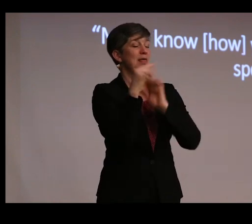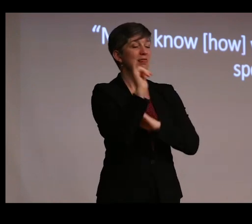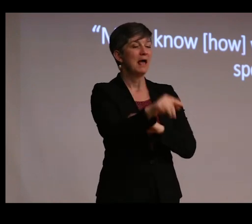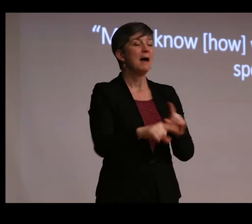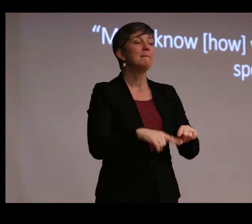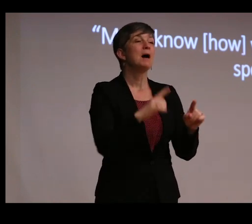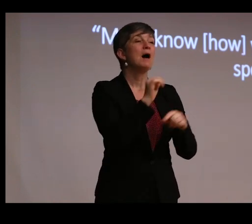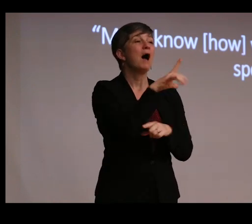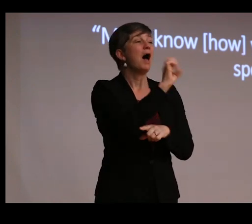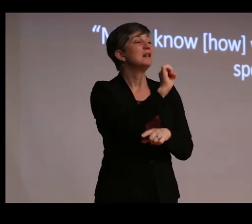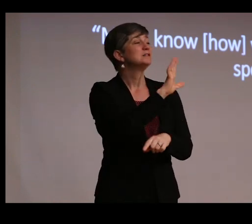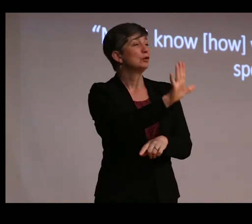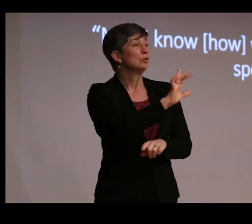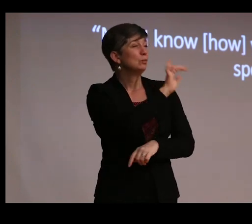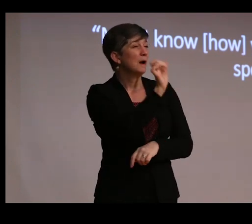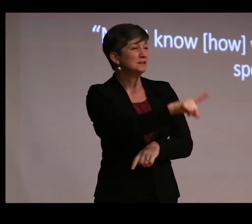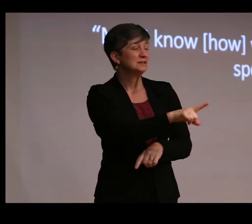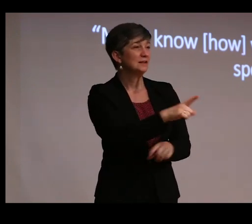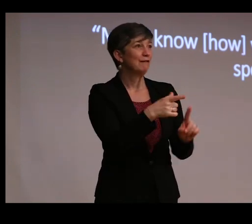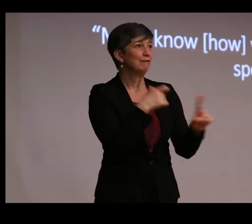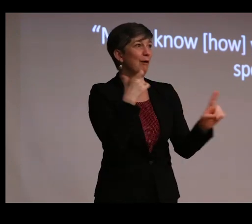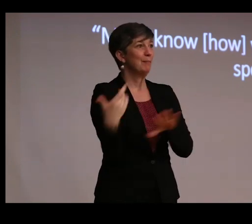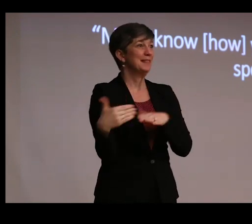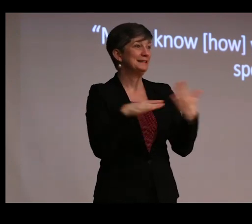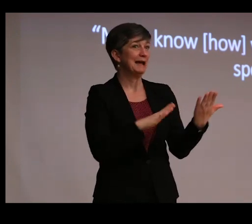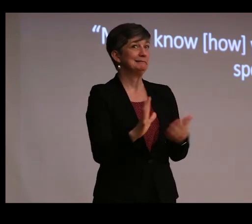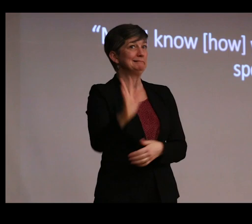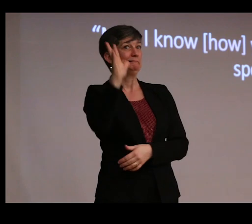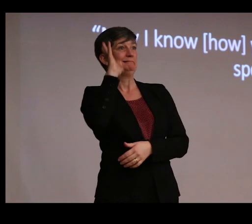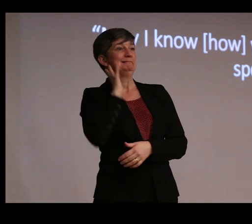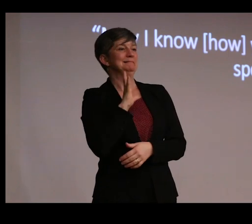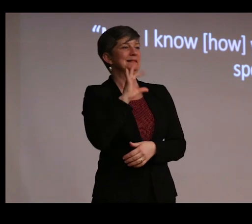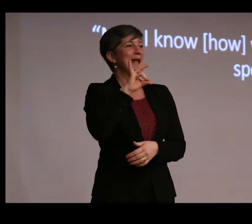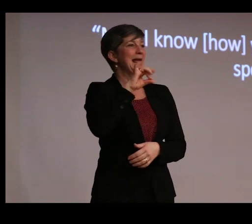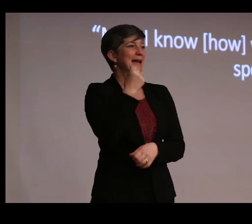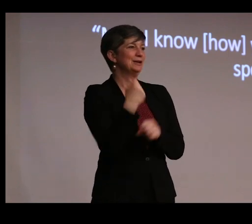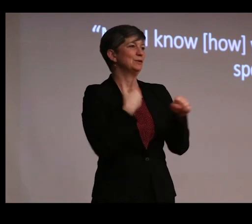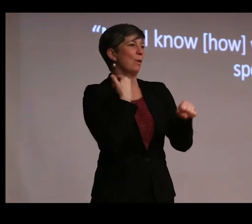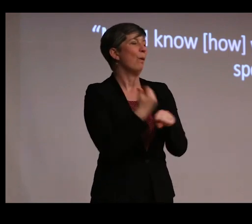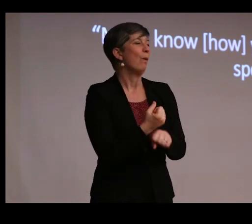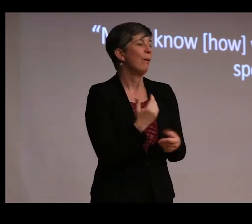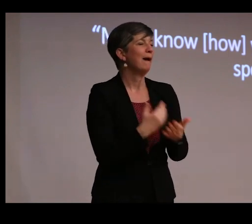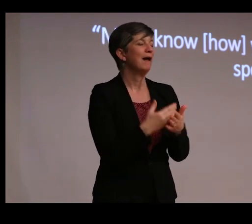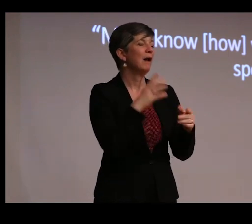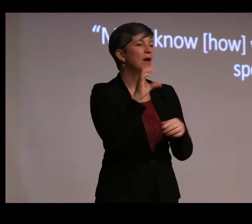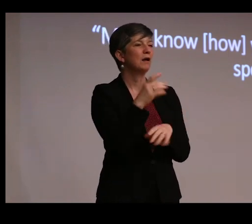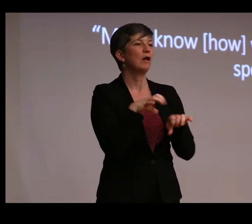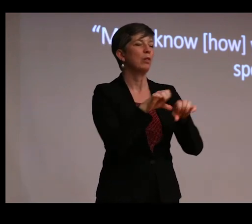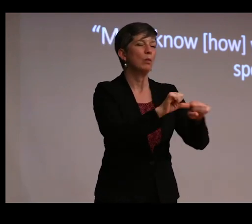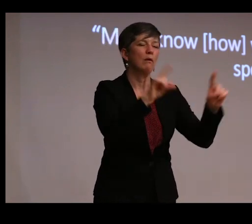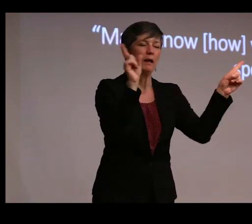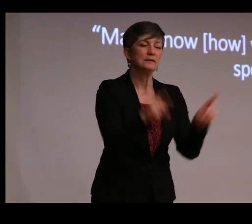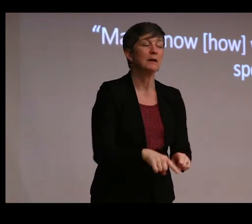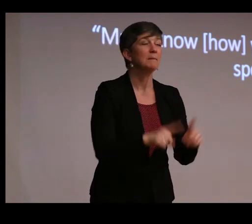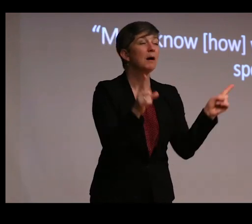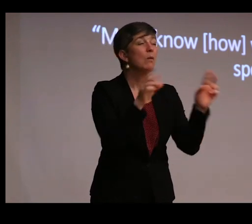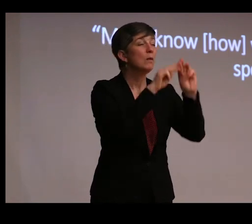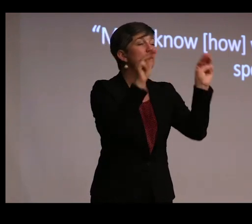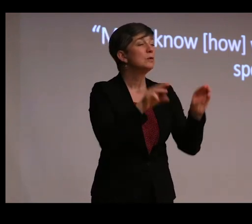seems to arise from the dead 80 years ago in colonial India, these questions about what the museum does with stuff,